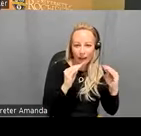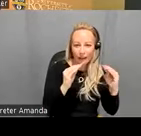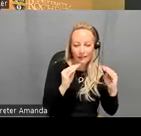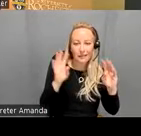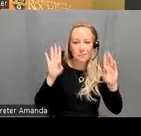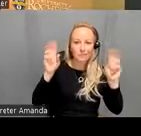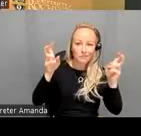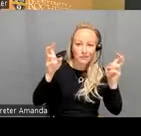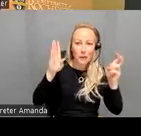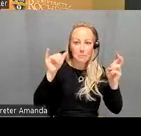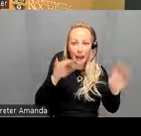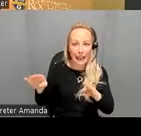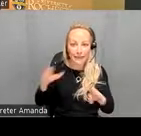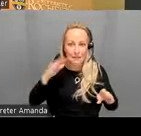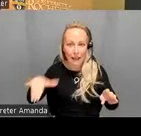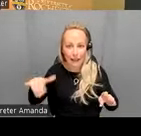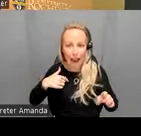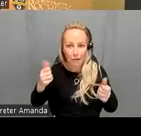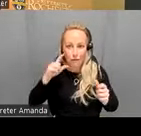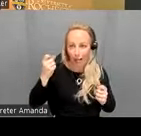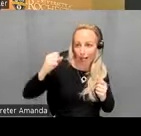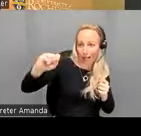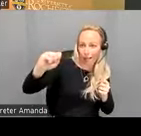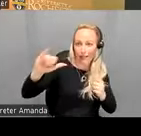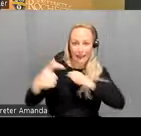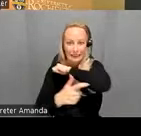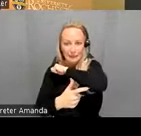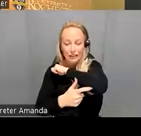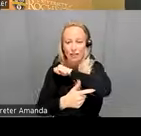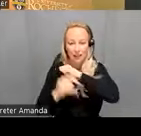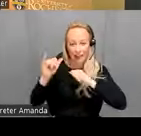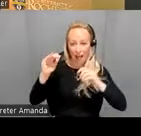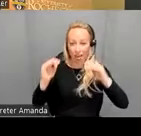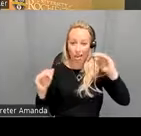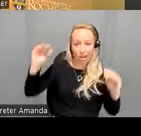and I want to resist that Temptation because the unevenness that we are forced to produce